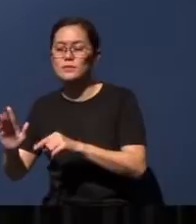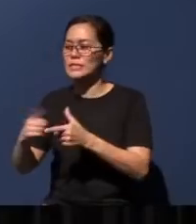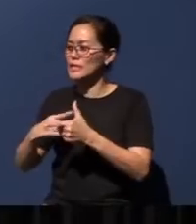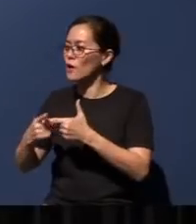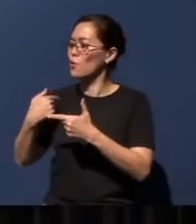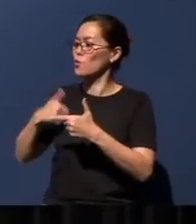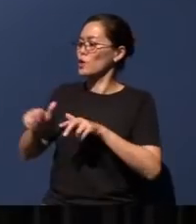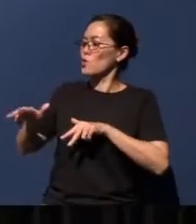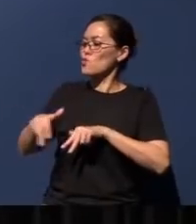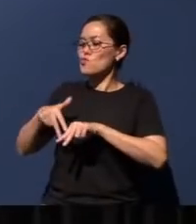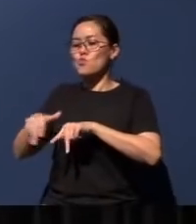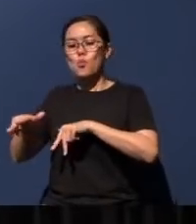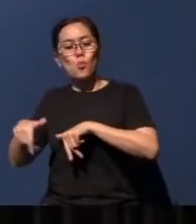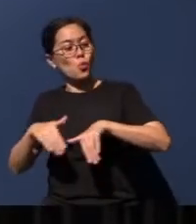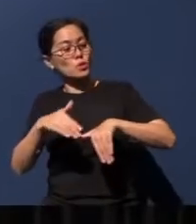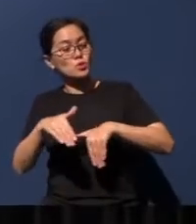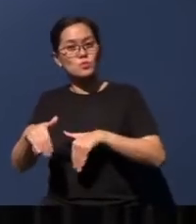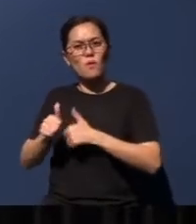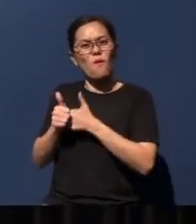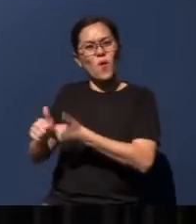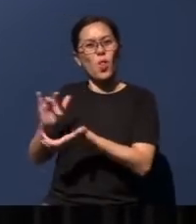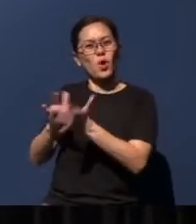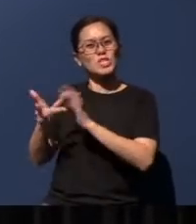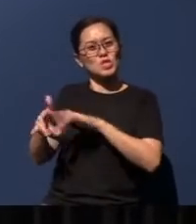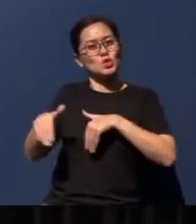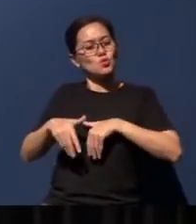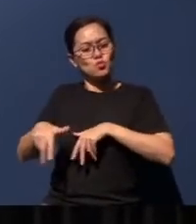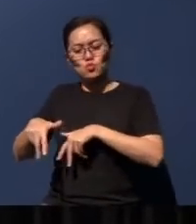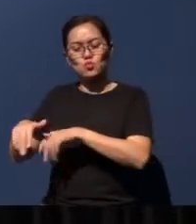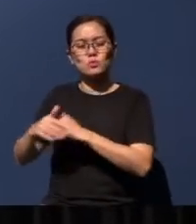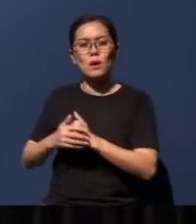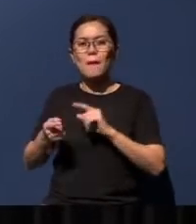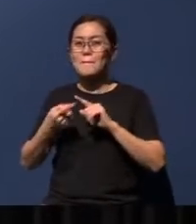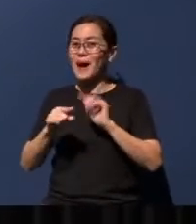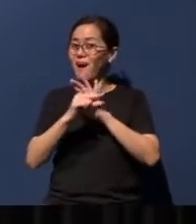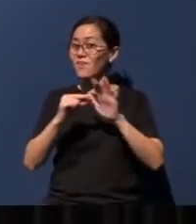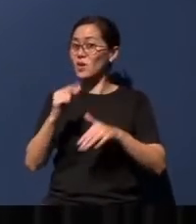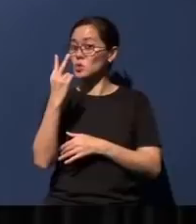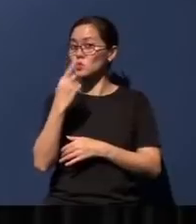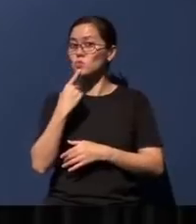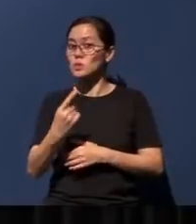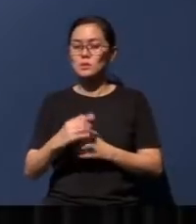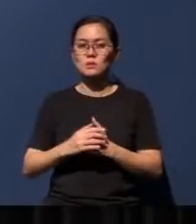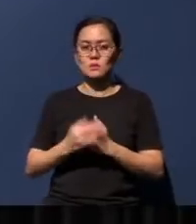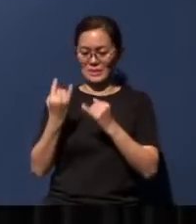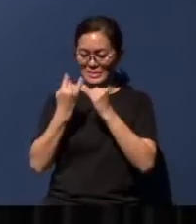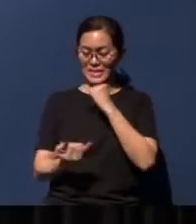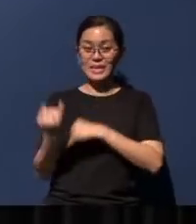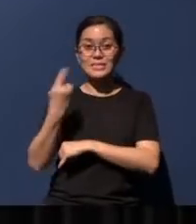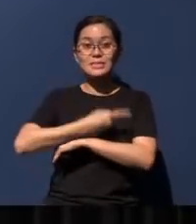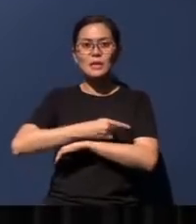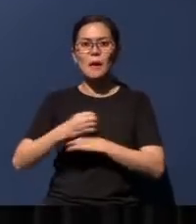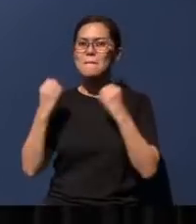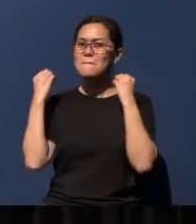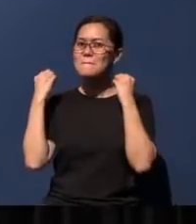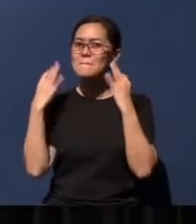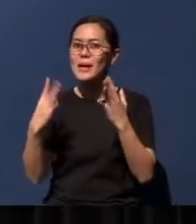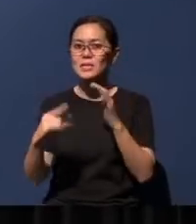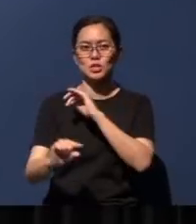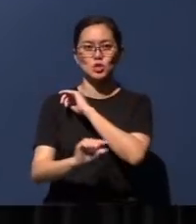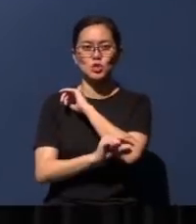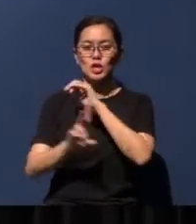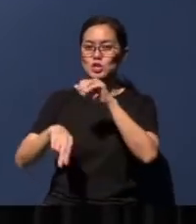the streets that Jesus walked. But verse 2 tells us that in the last days many Gentile nations will go